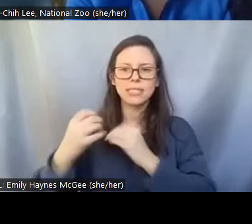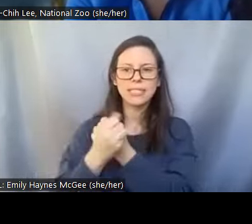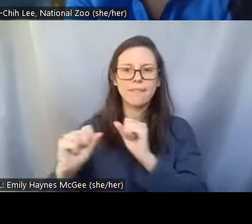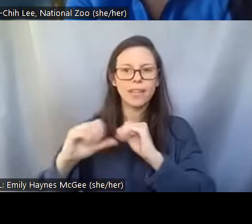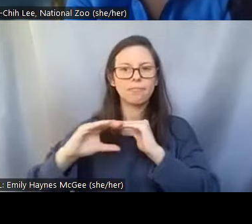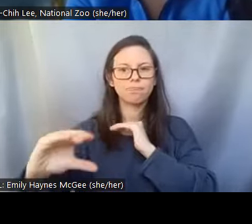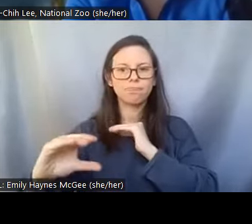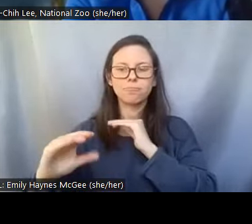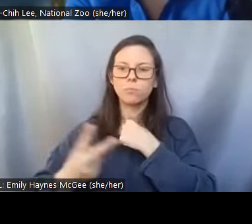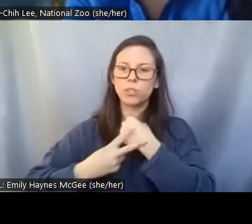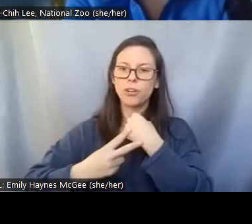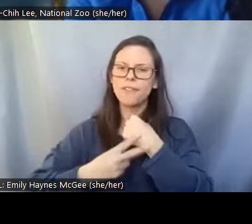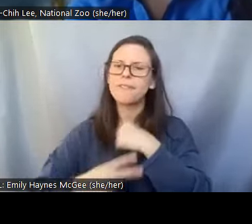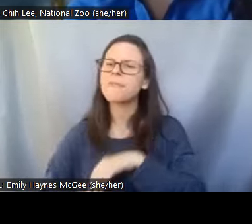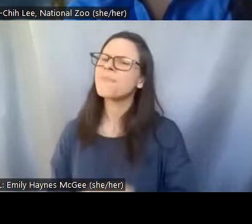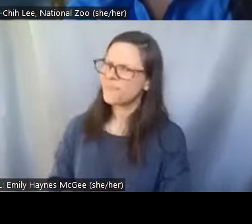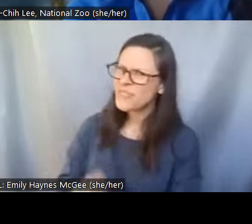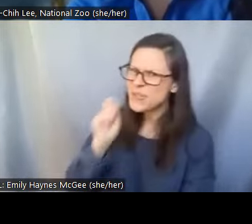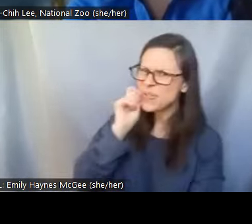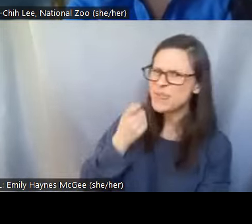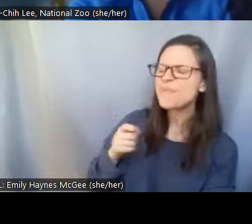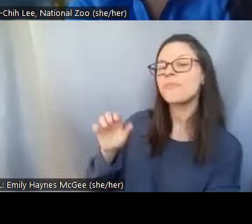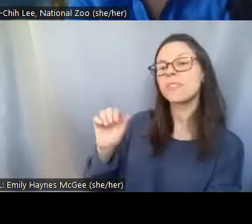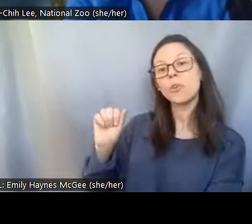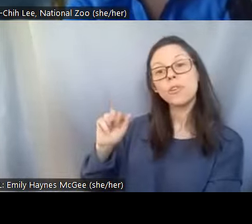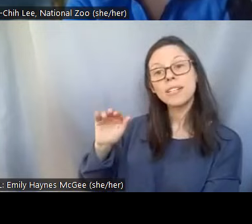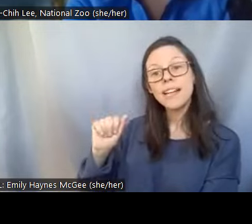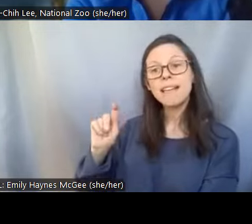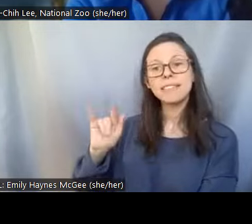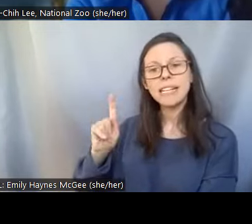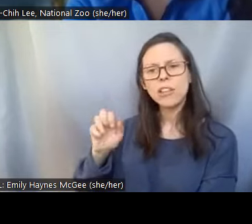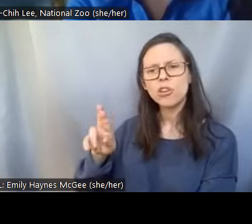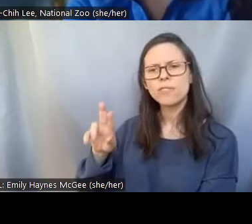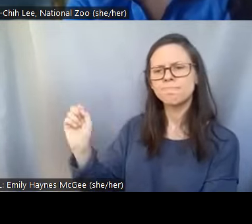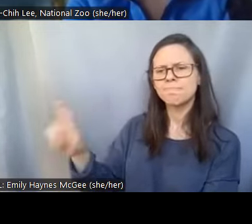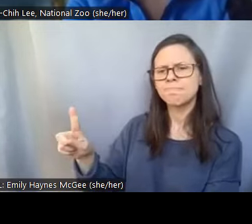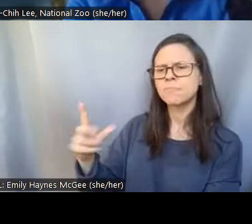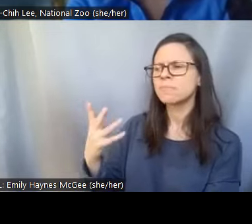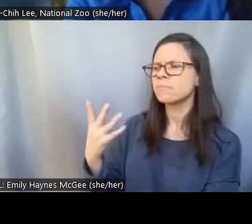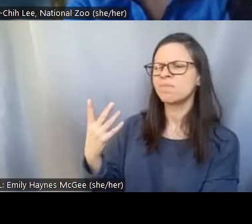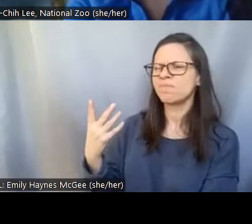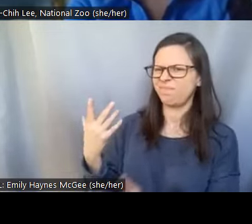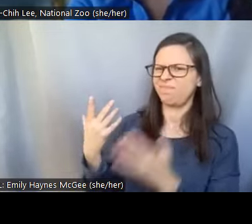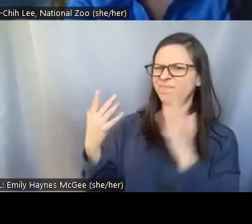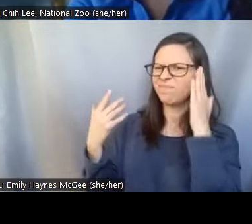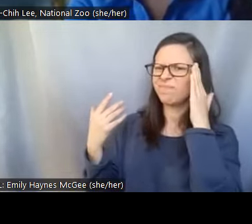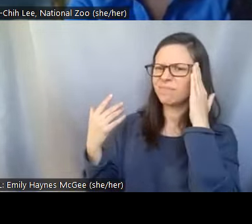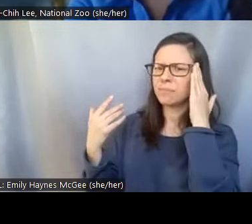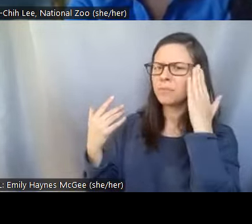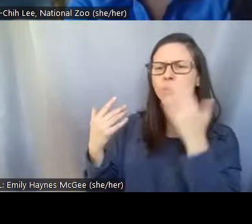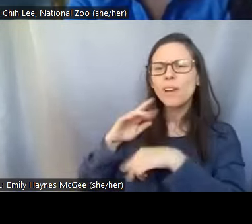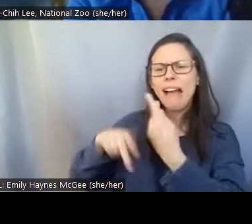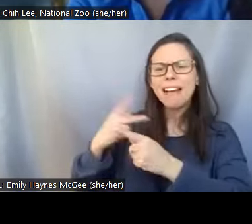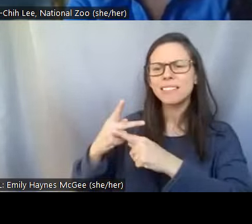questions in here from Aria and Taylor about the variety of animals that you experiment on